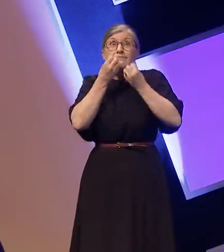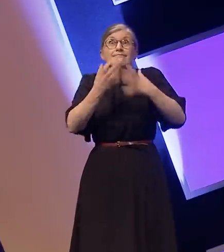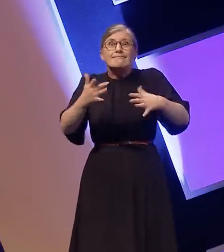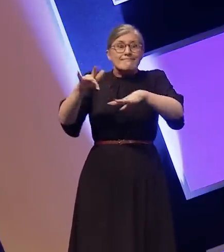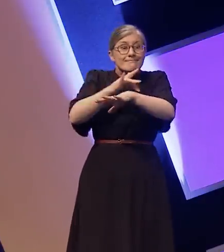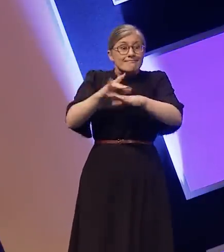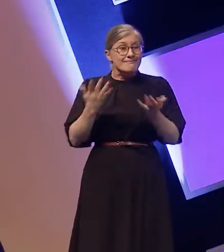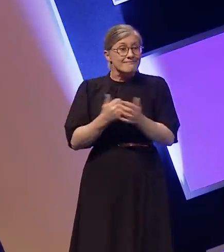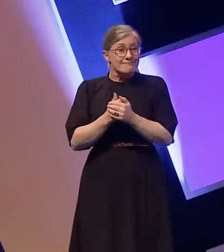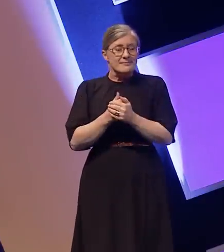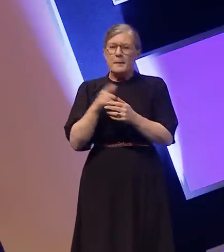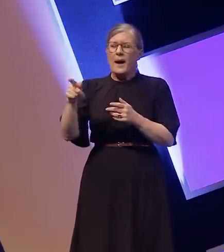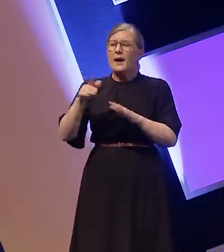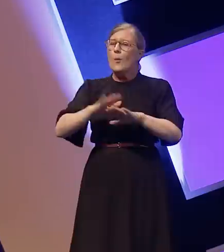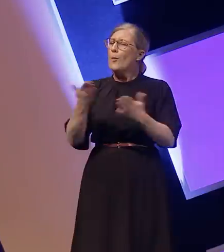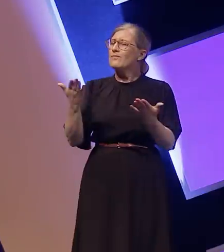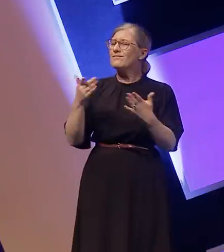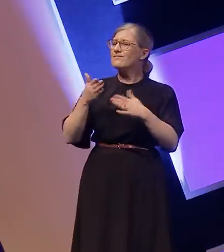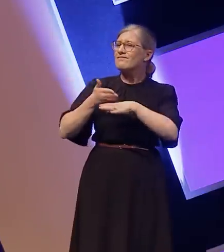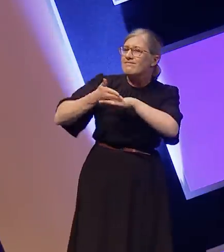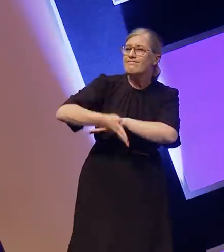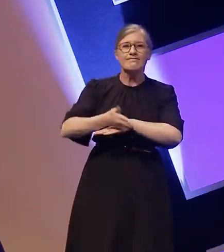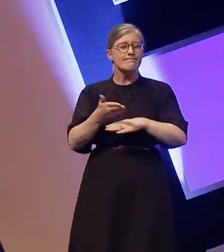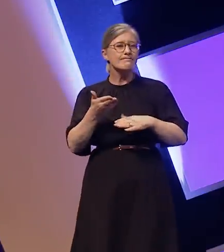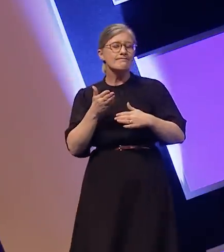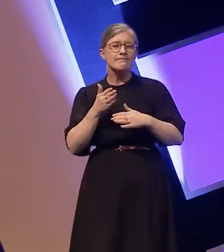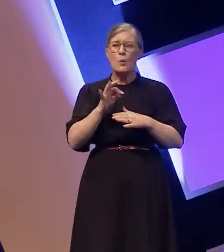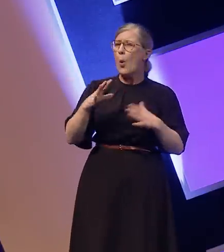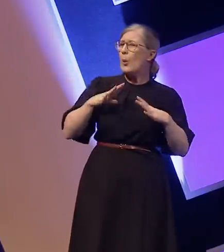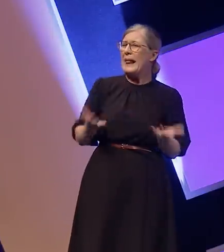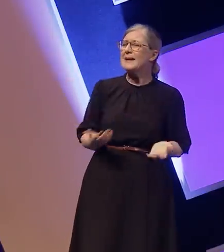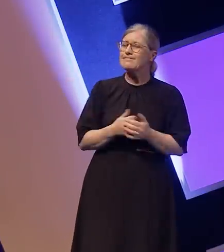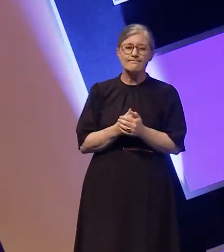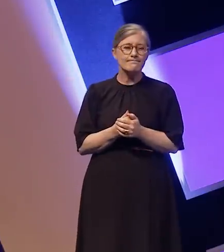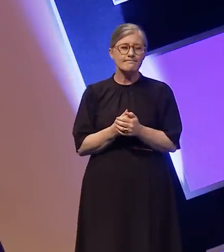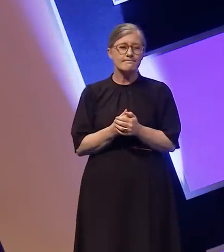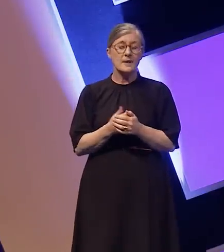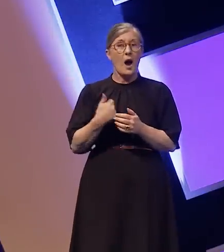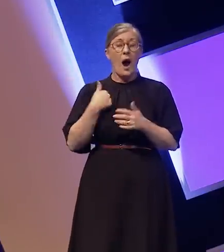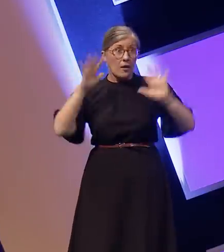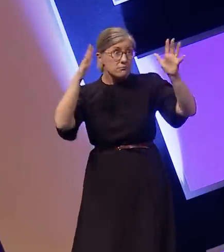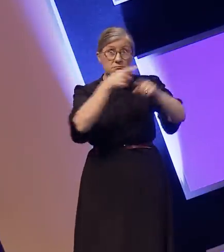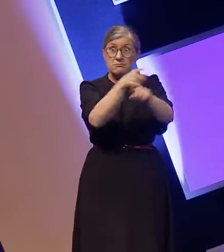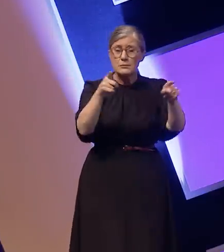I applaud people trying to improve diversity and representation in their work, but in my experience